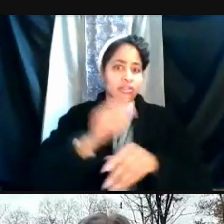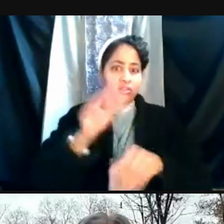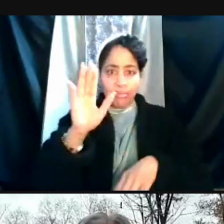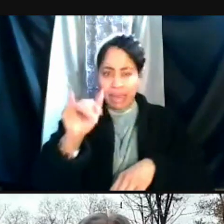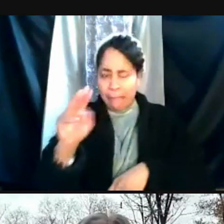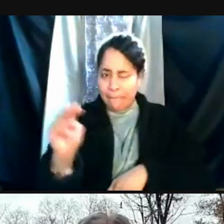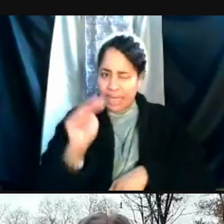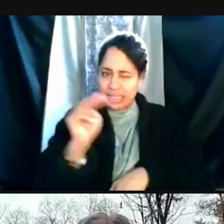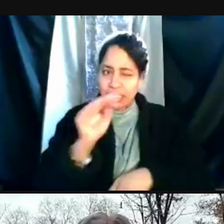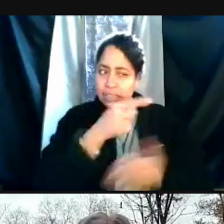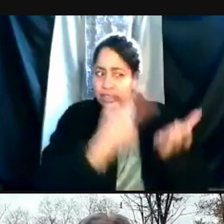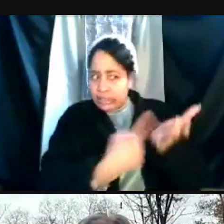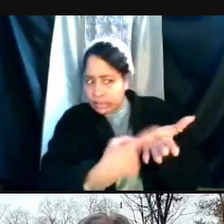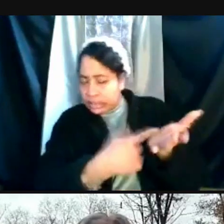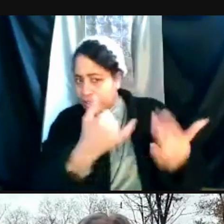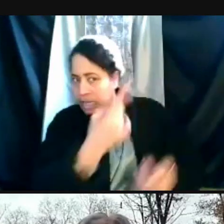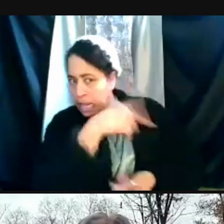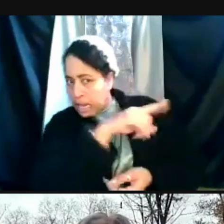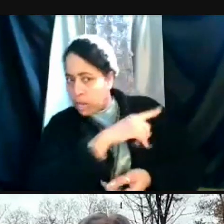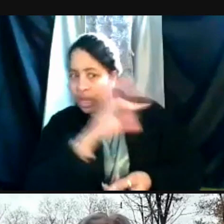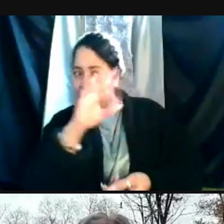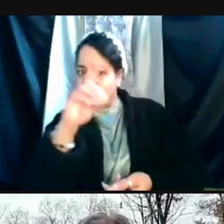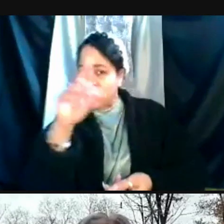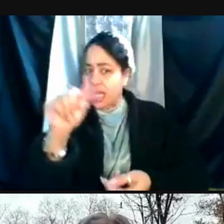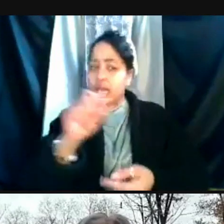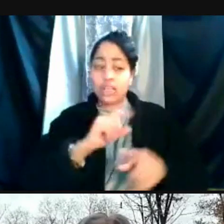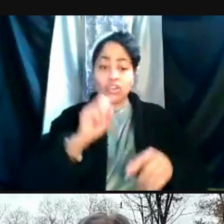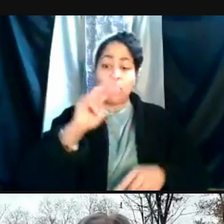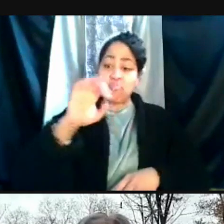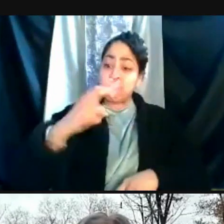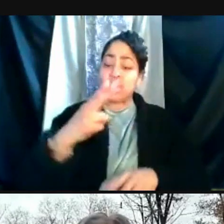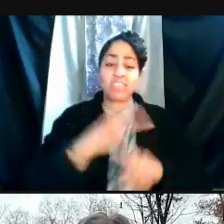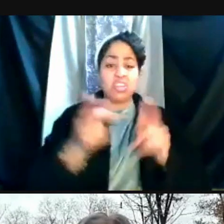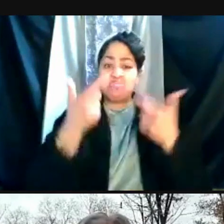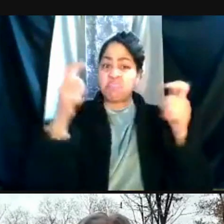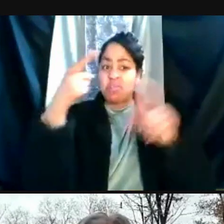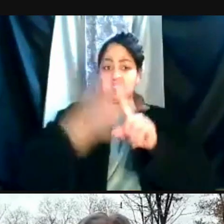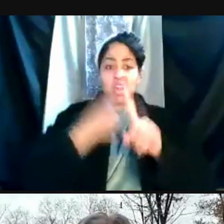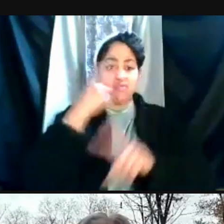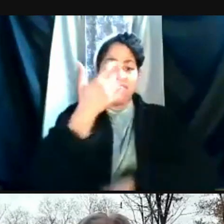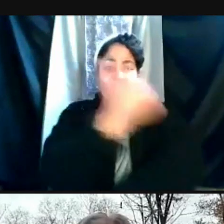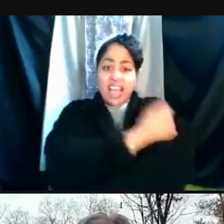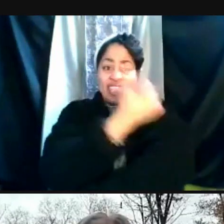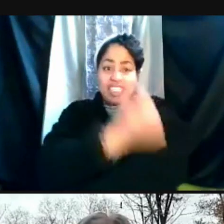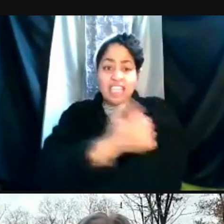So, March is gonna be a really big month for vaccination. It's gonna be a big month for a lot of things